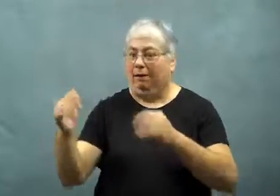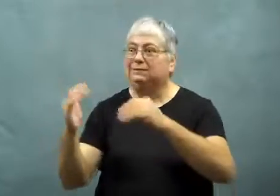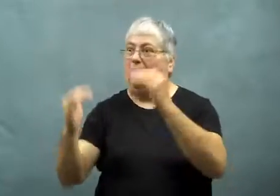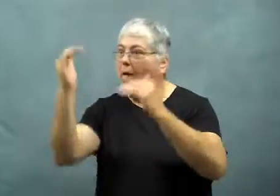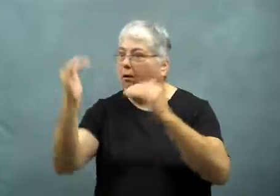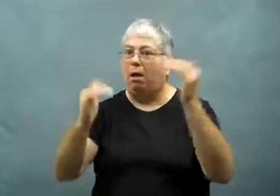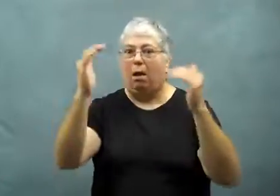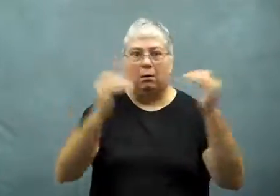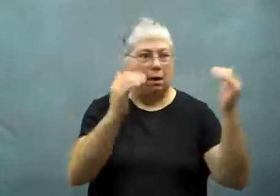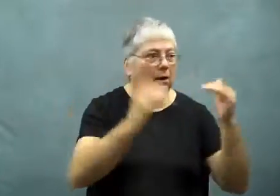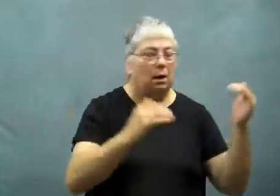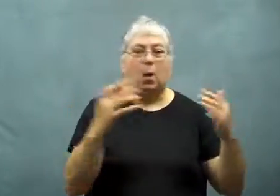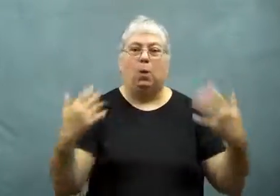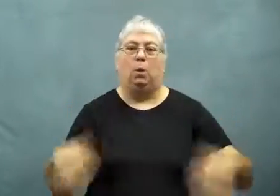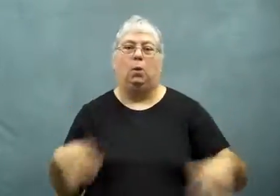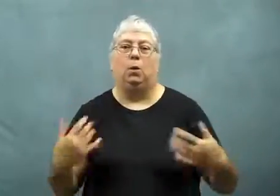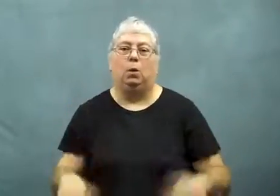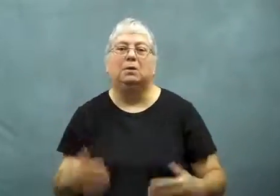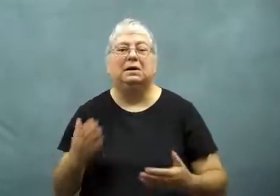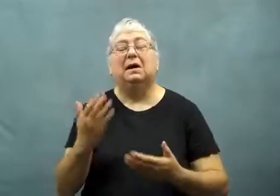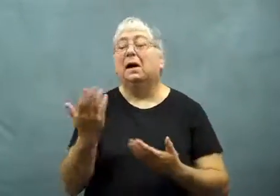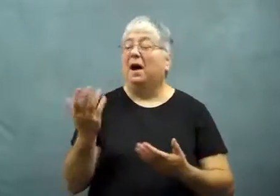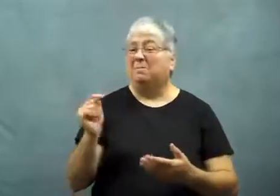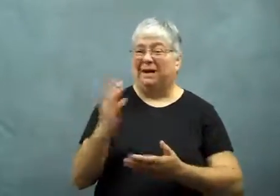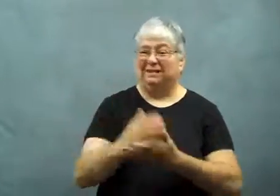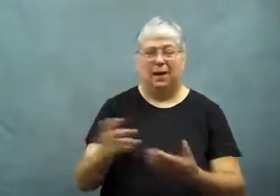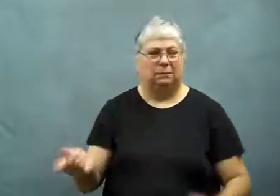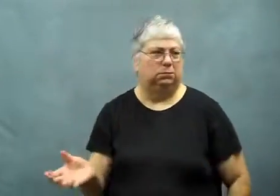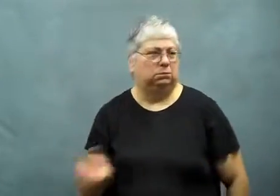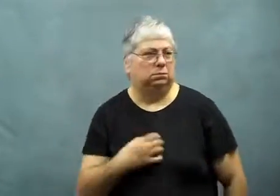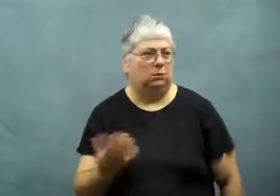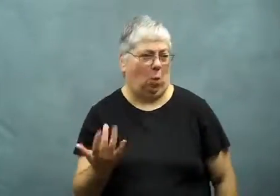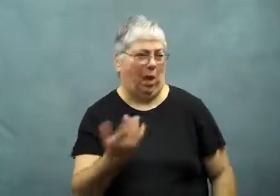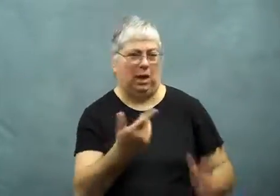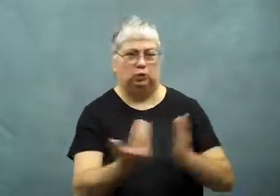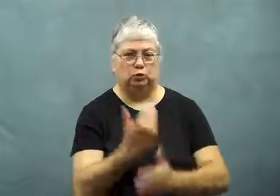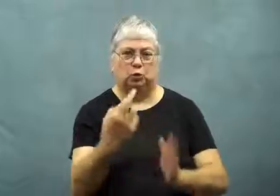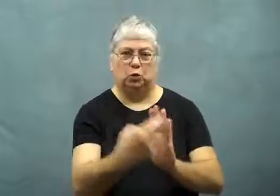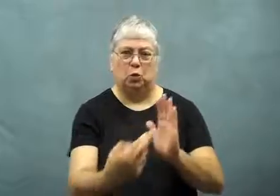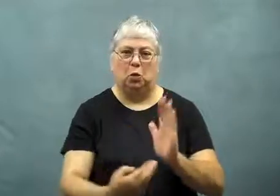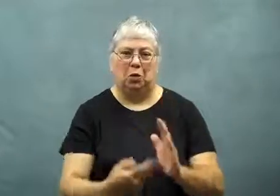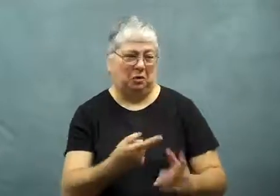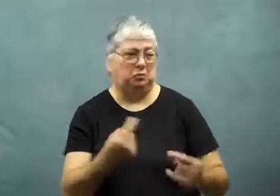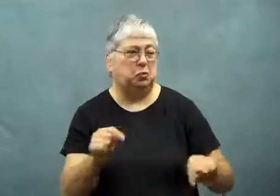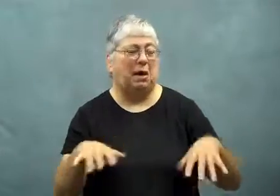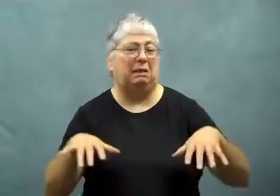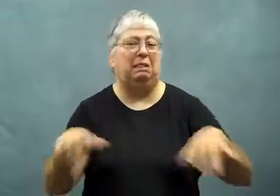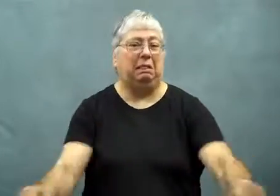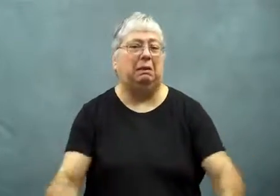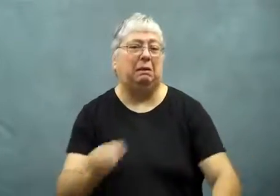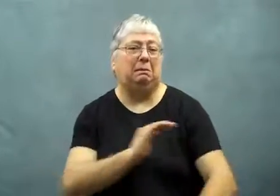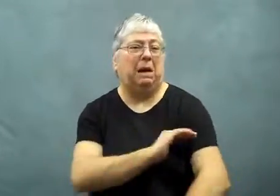fortunes rose and fell.